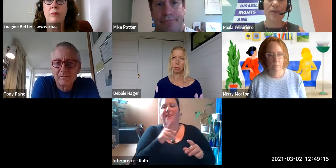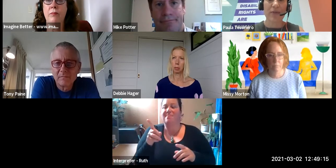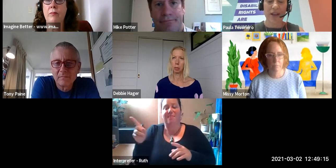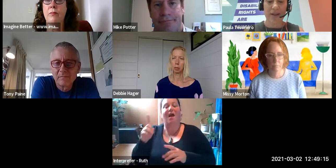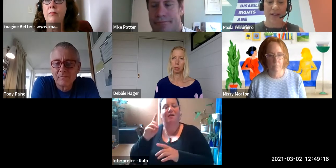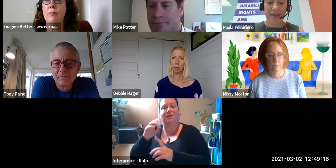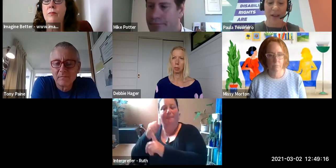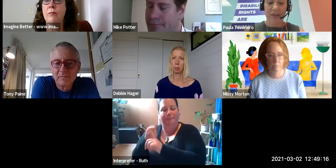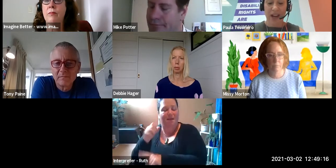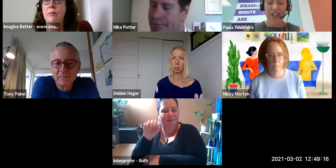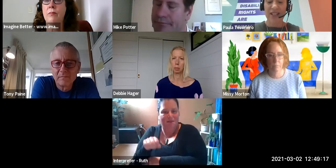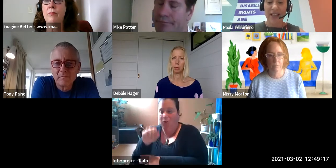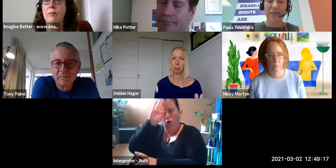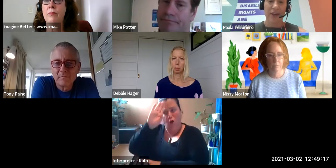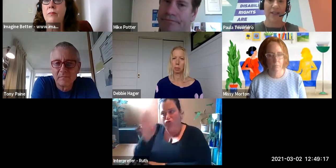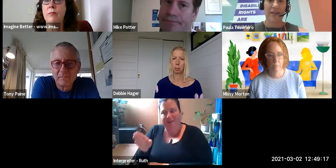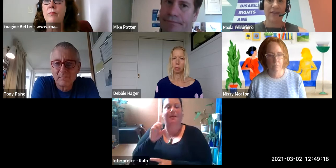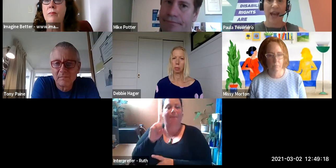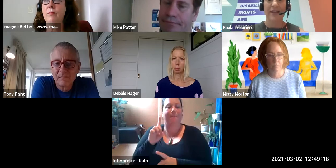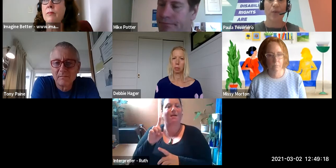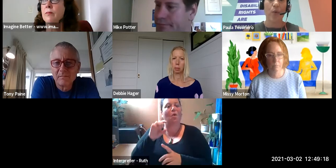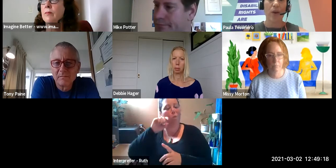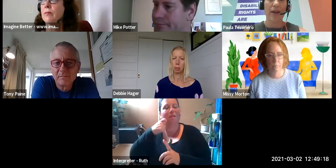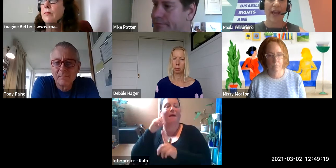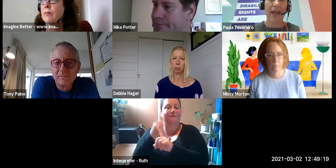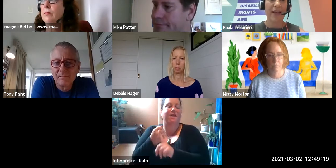because it recognises that actually it does affect us all.